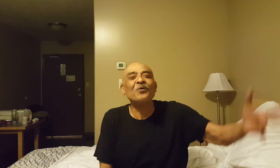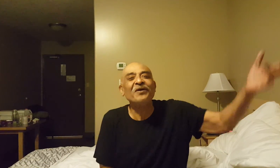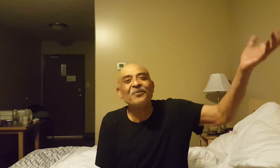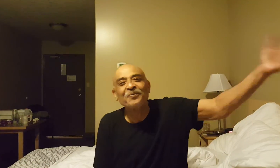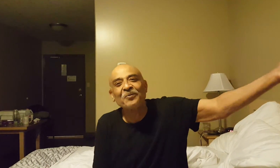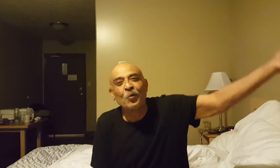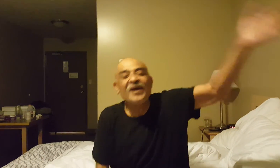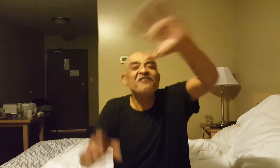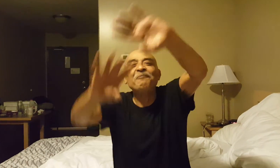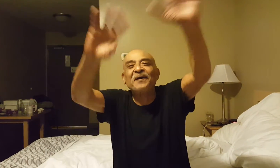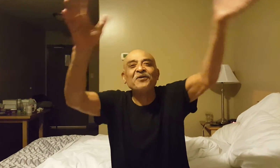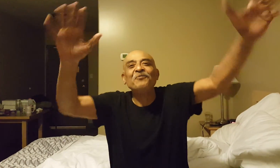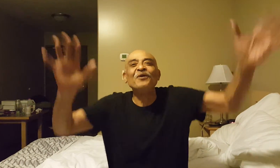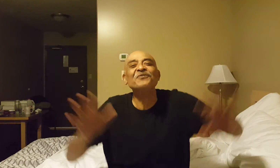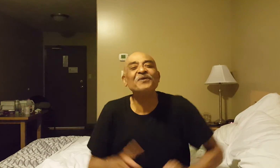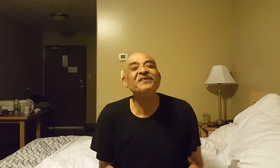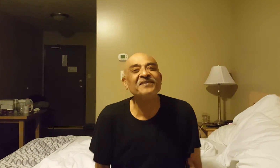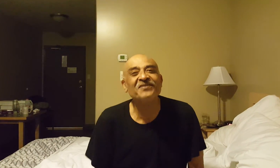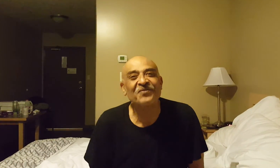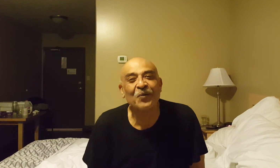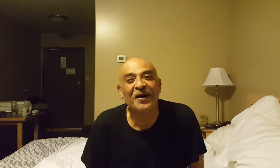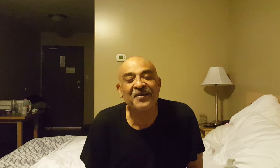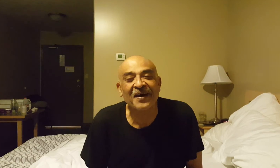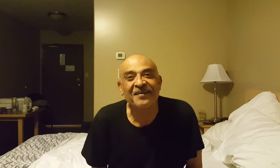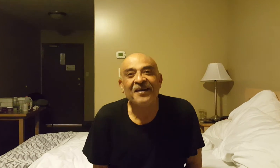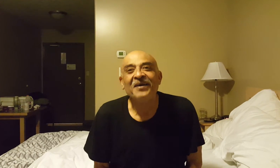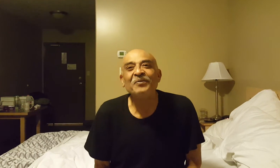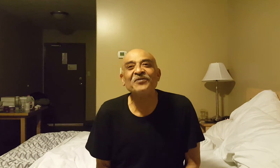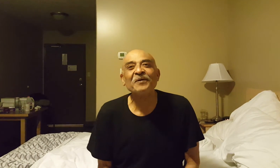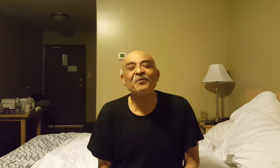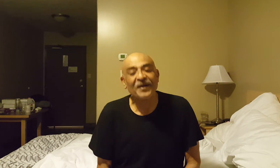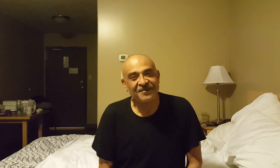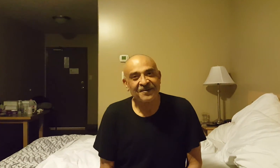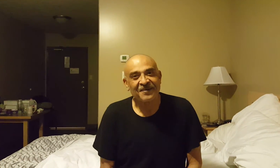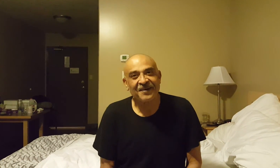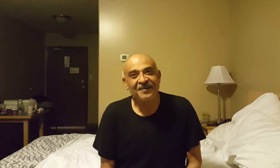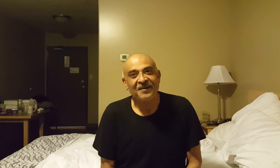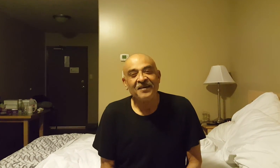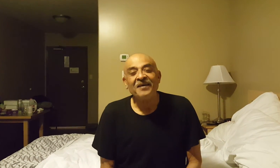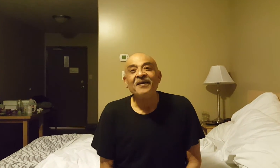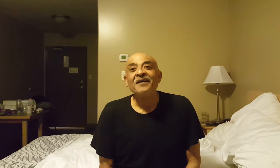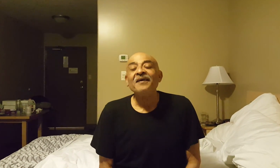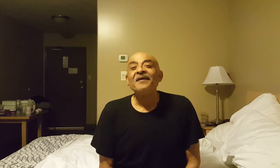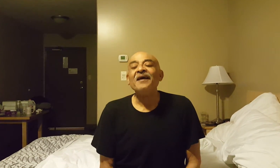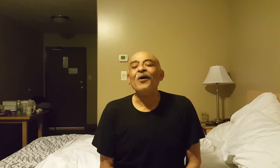wave pattern of possibilities for where that piece of paper went. Right? Now